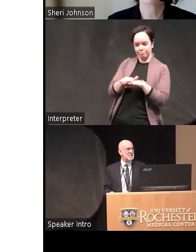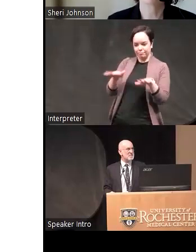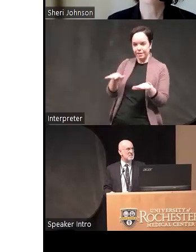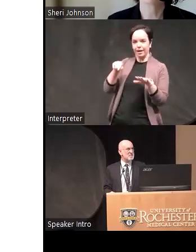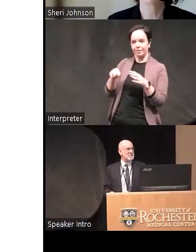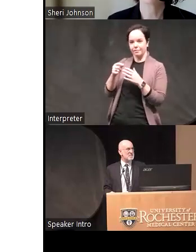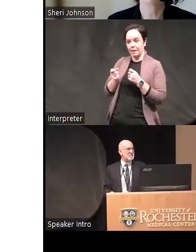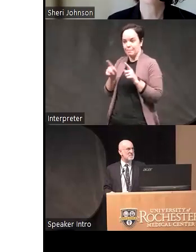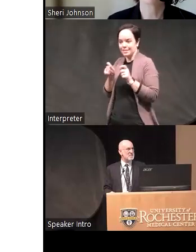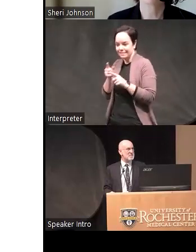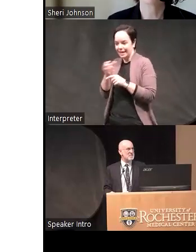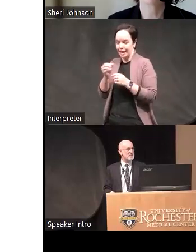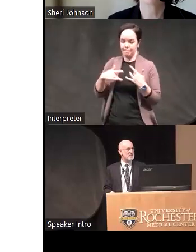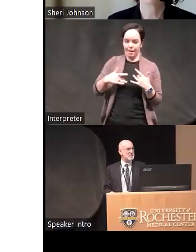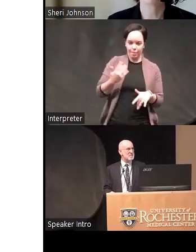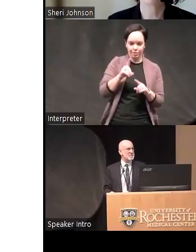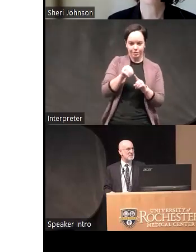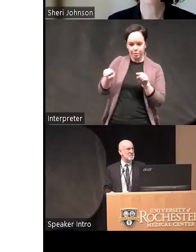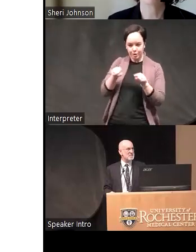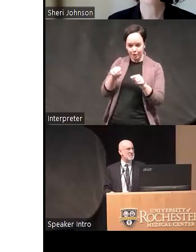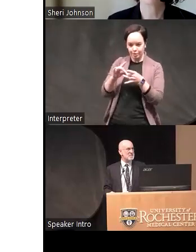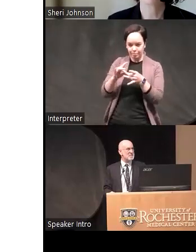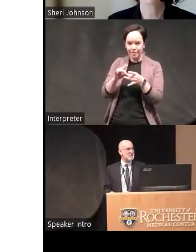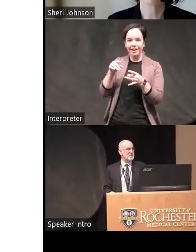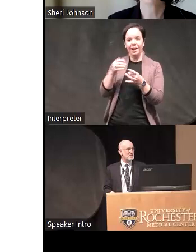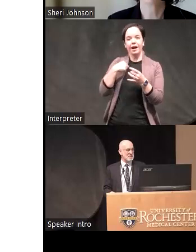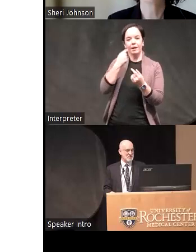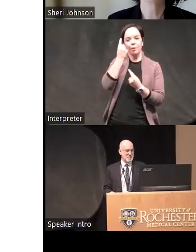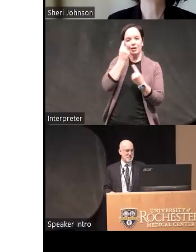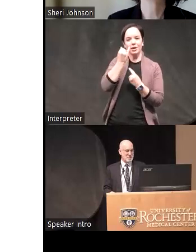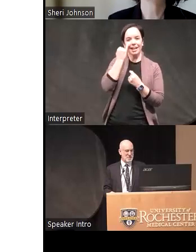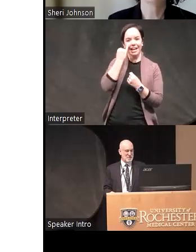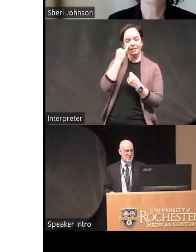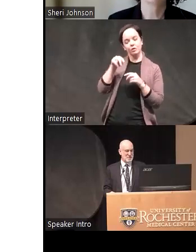if you've explored the nuances of impulsivity and borderline personality disorder and how